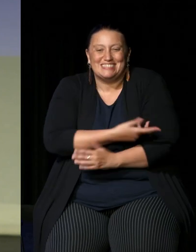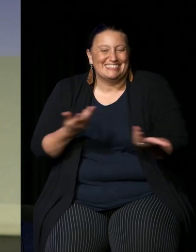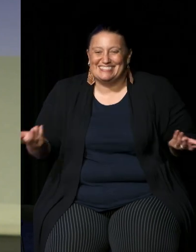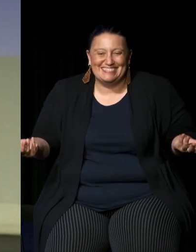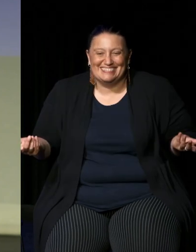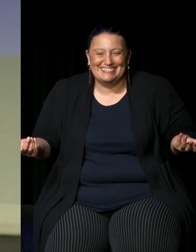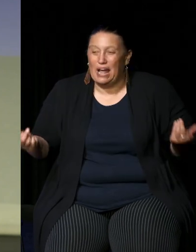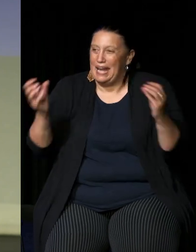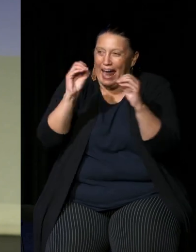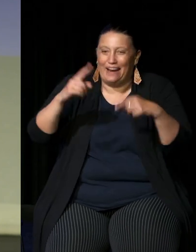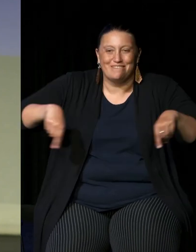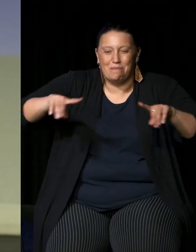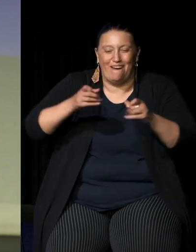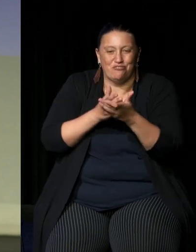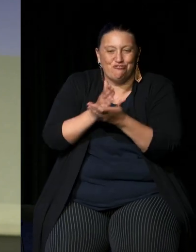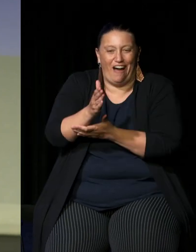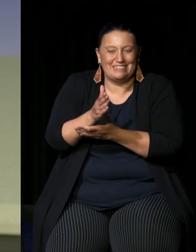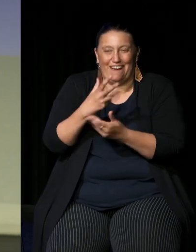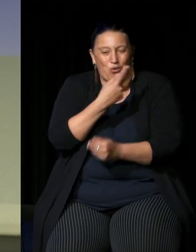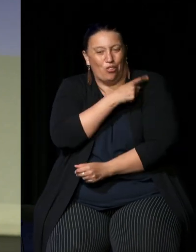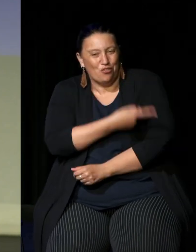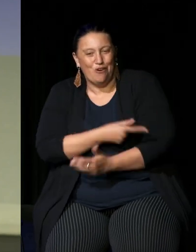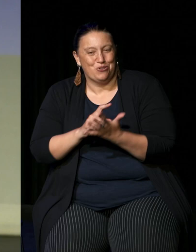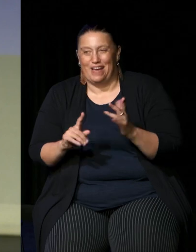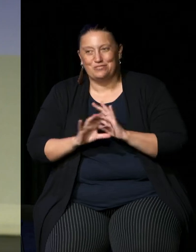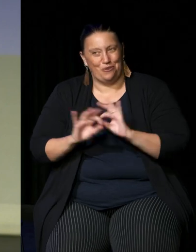of the Aboriginal people there did that have the authority to do so and neither did the